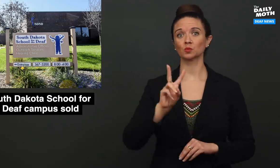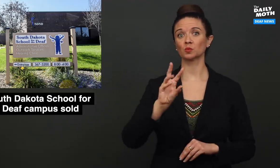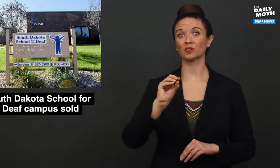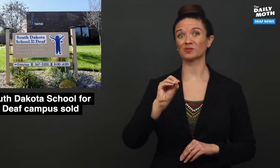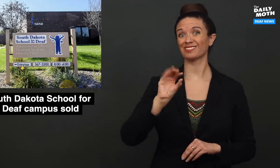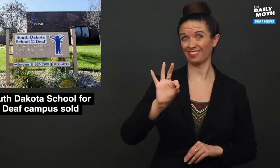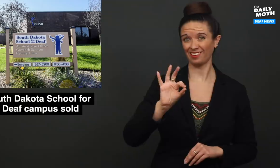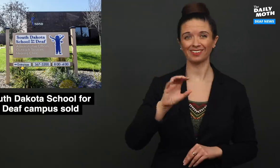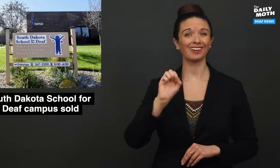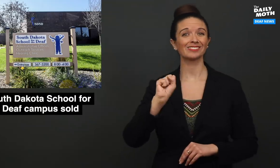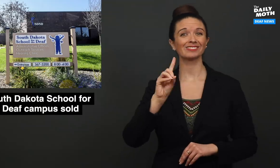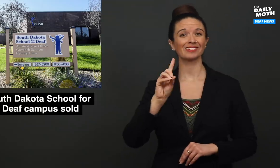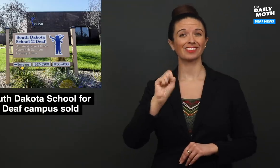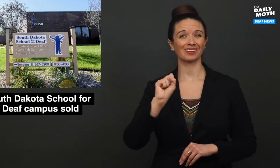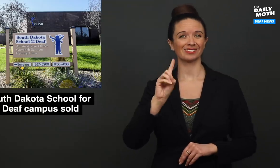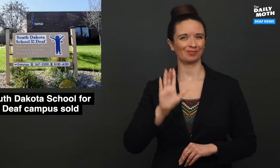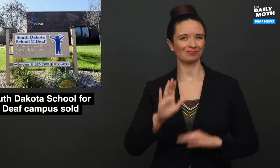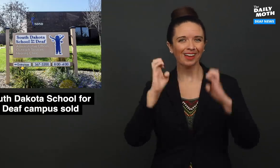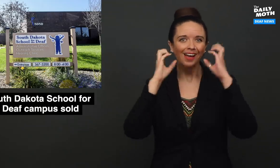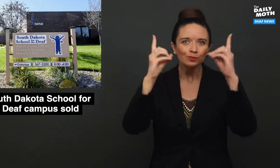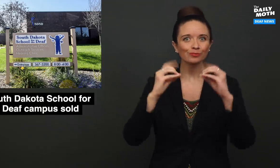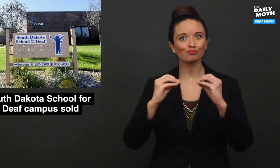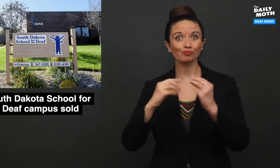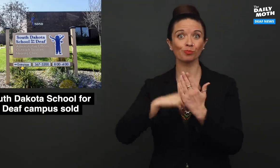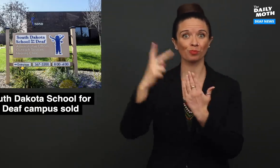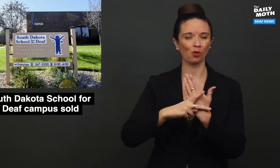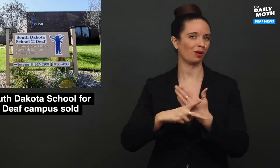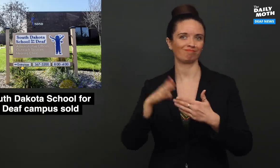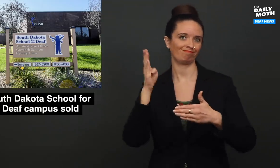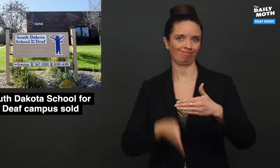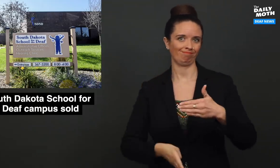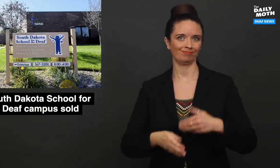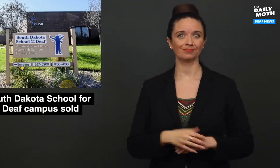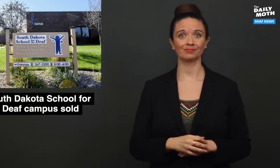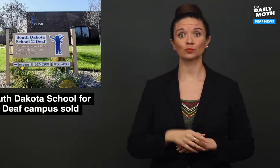In 2009, SDSD's educational programs ended.